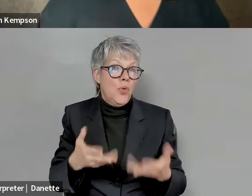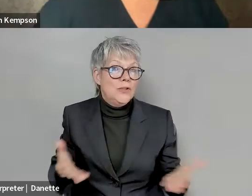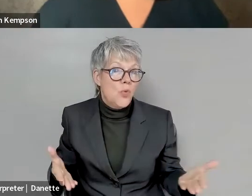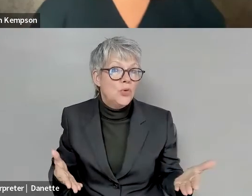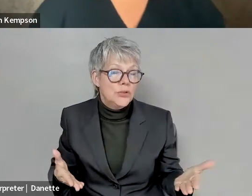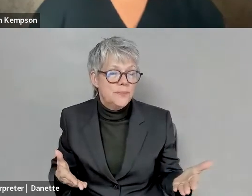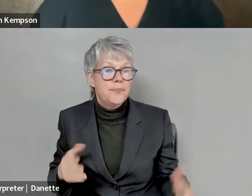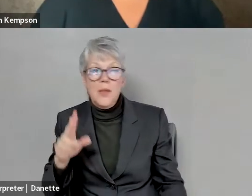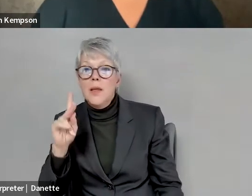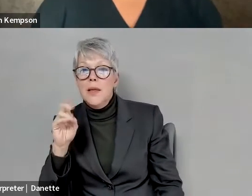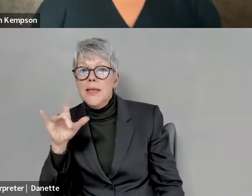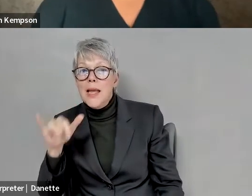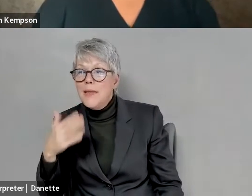Kelly Crosbie: Thanks to that, What do you think about it?